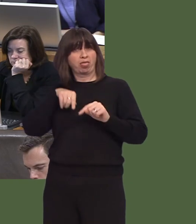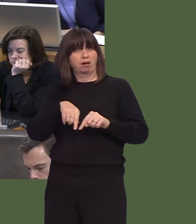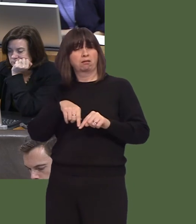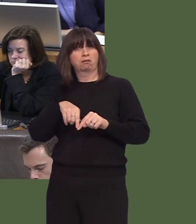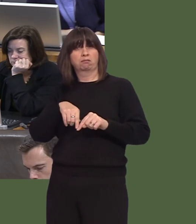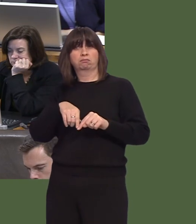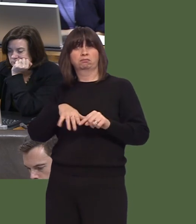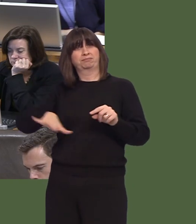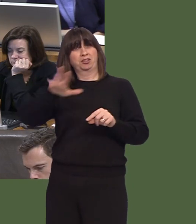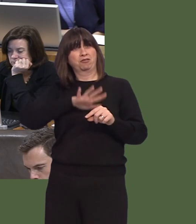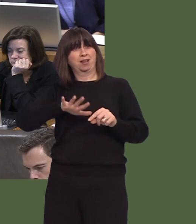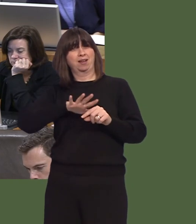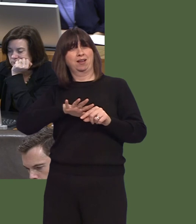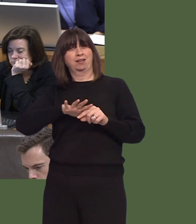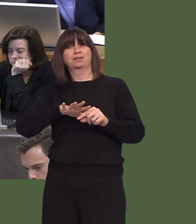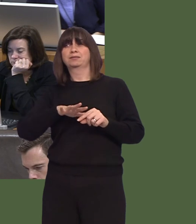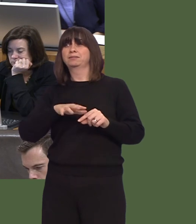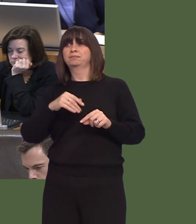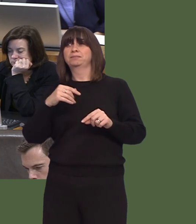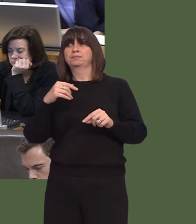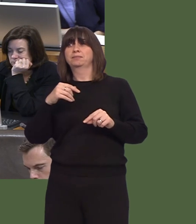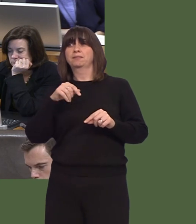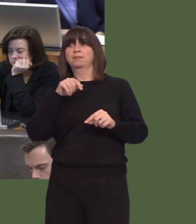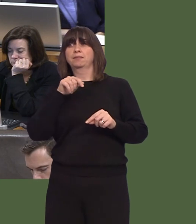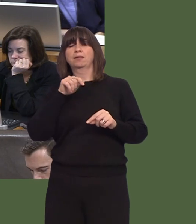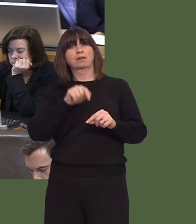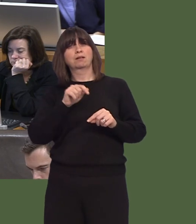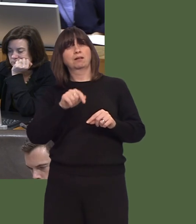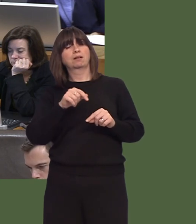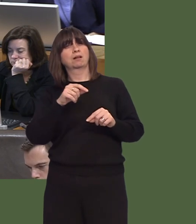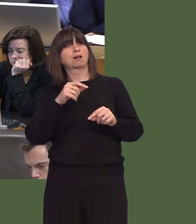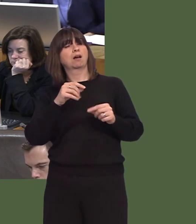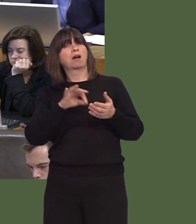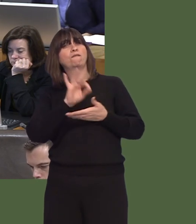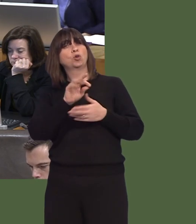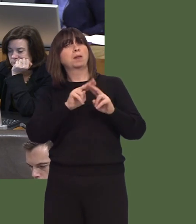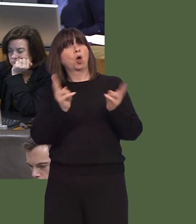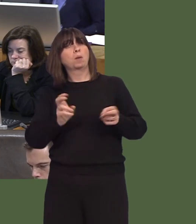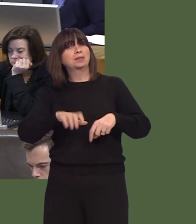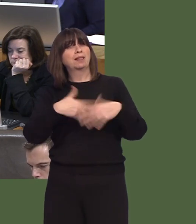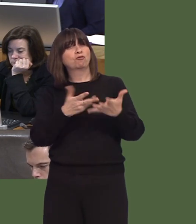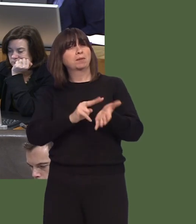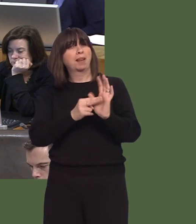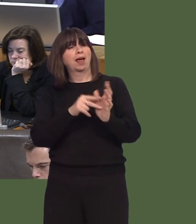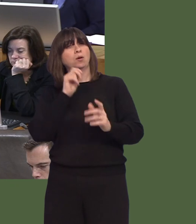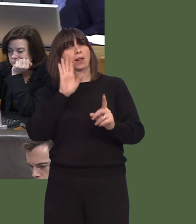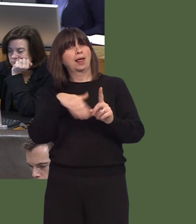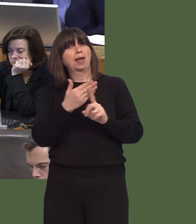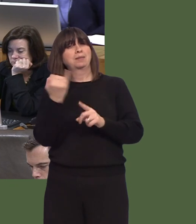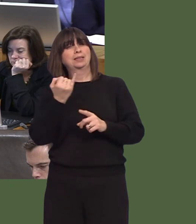to make sure that everybody knows I'm not picking on certain councils run by certain partiesóthrough their affordable homes delivery plan do intend to provide over 60 new council